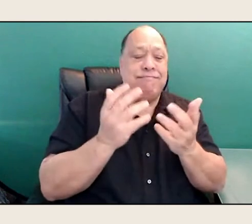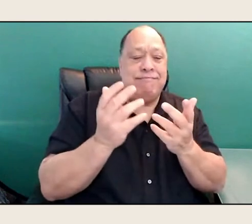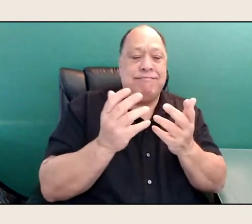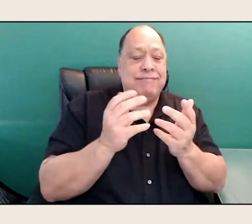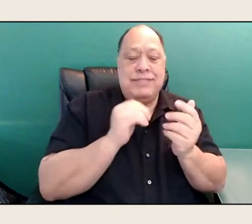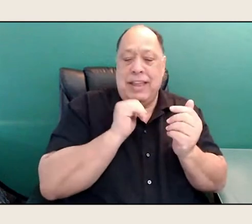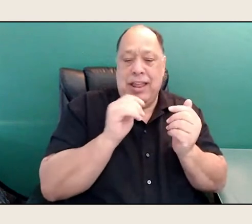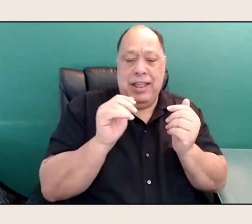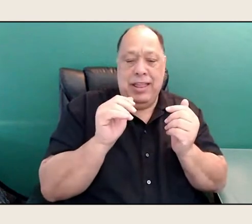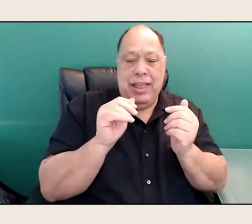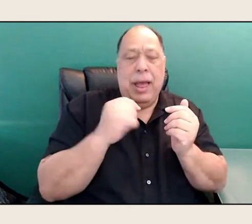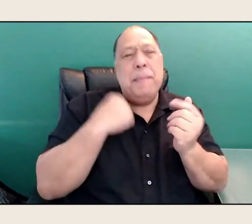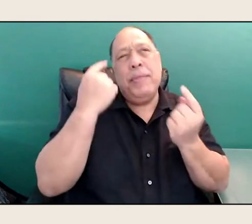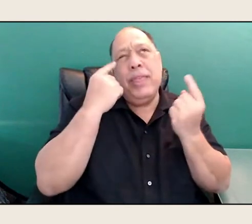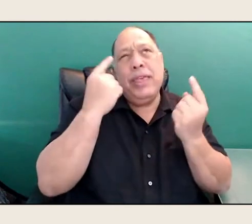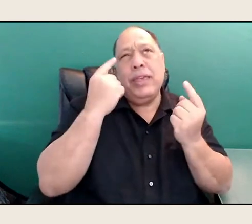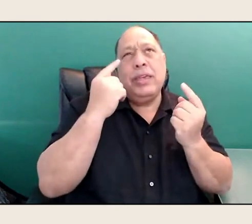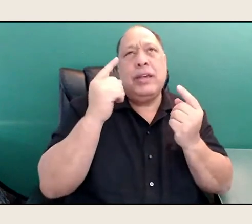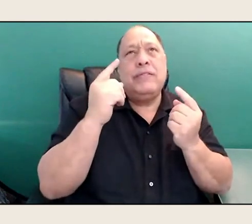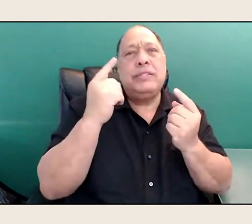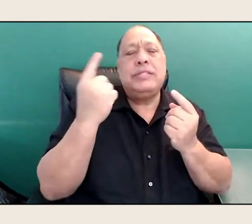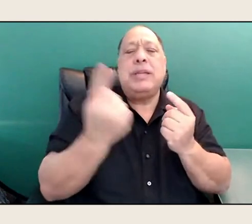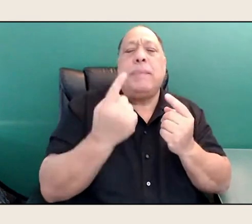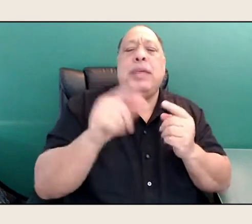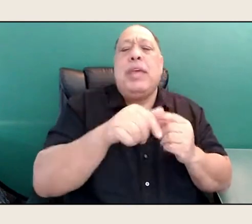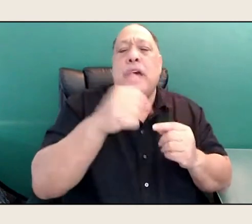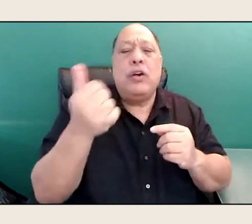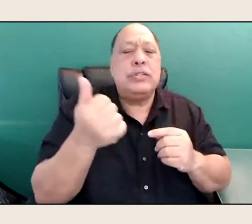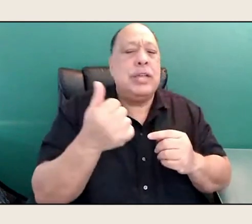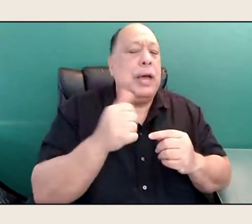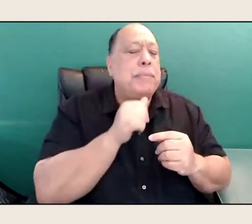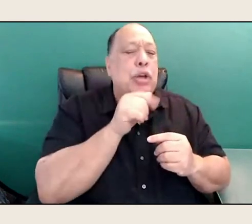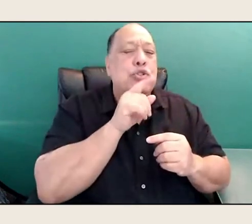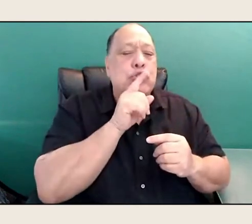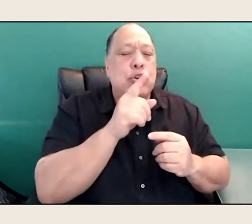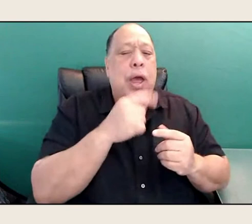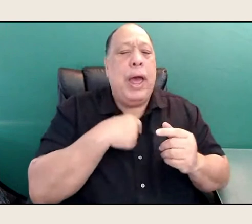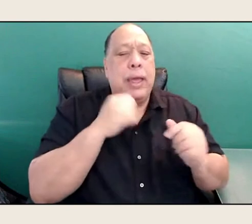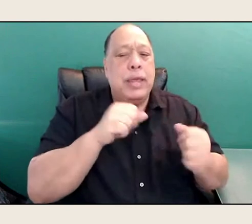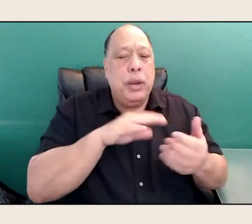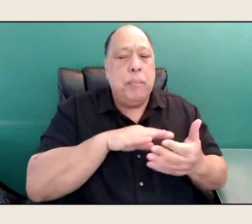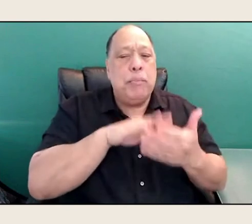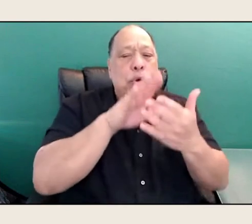I'm thinking of something else. So I'm not sure that I can approach that correctly,